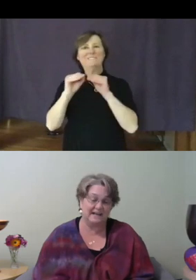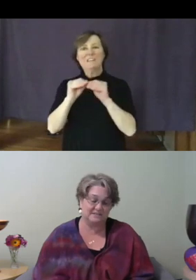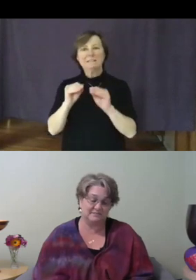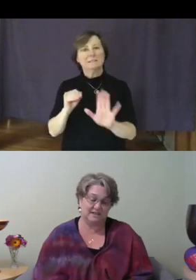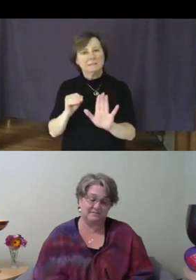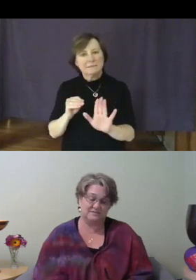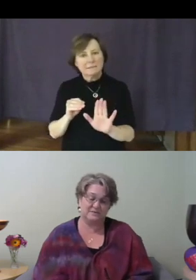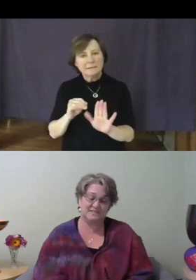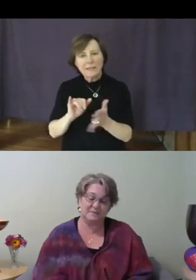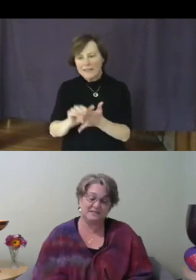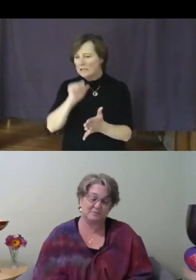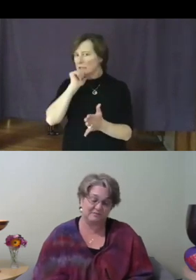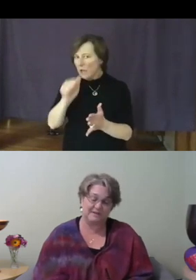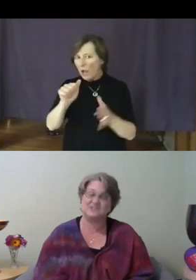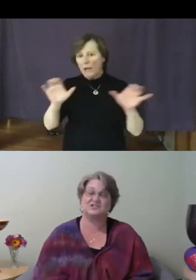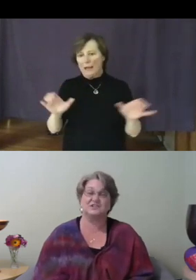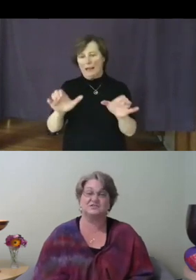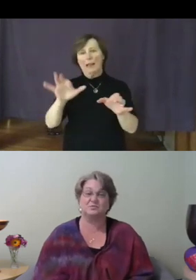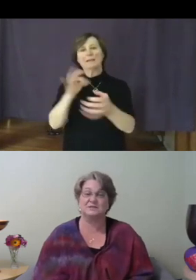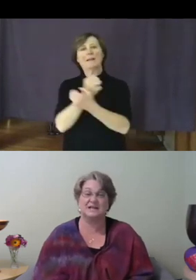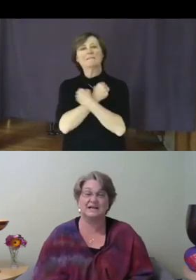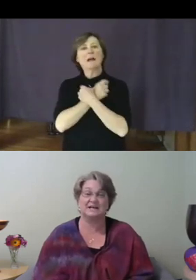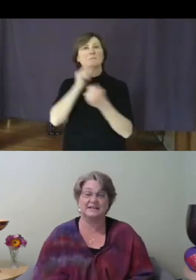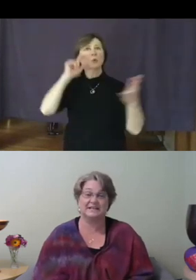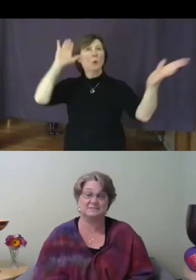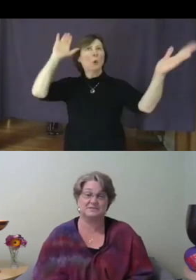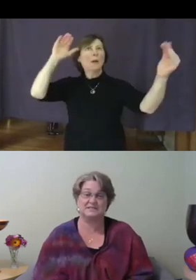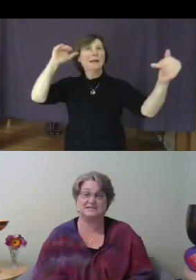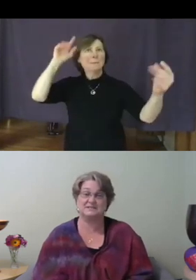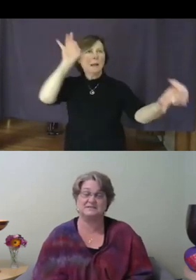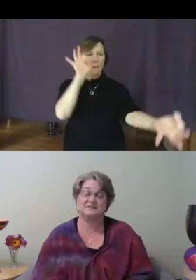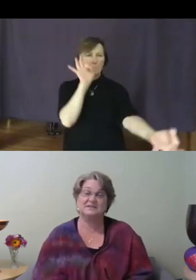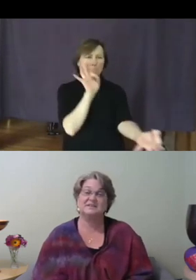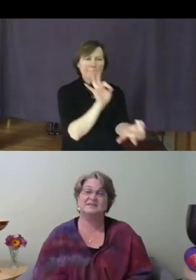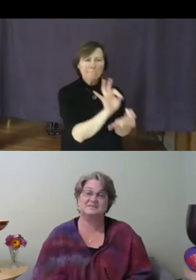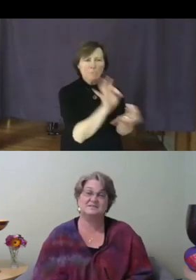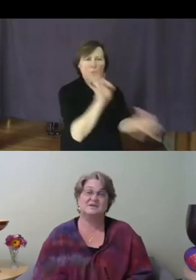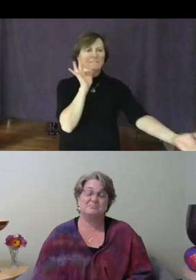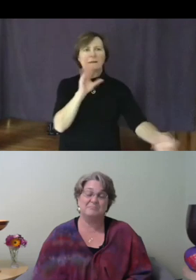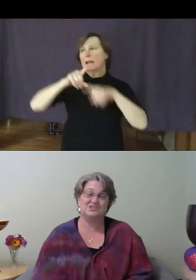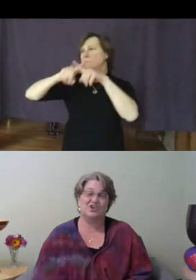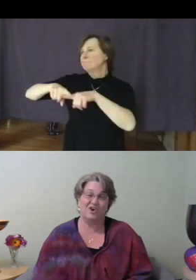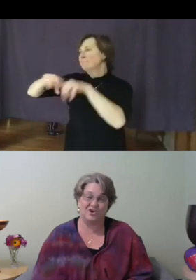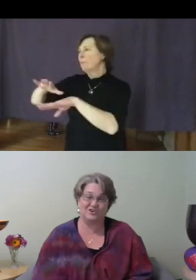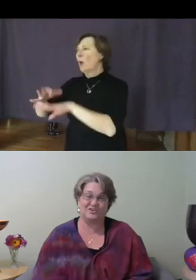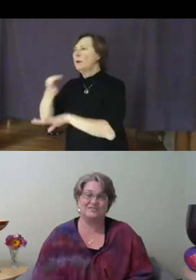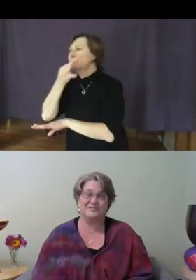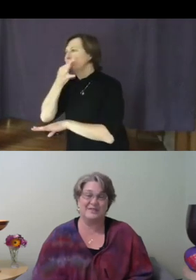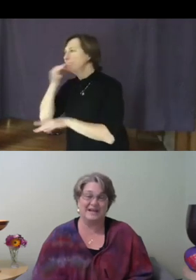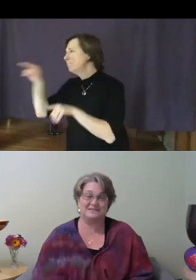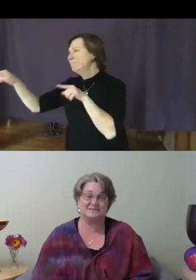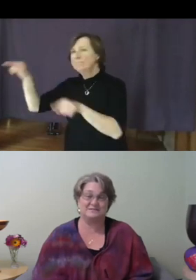of love to expect perfection and to rely on expertise. It's much harder than that.